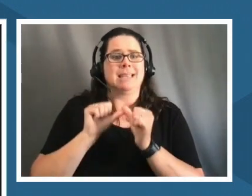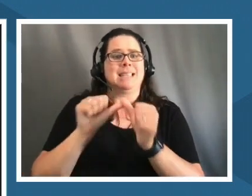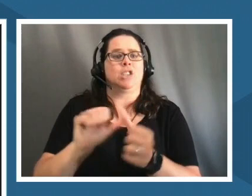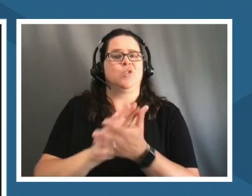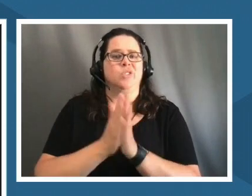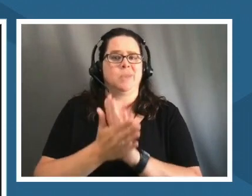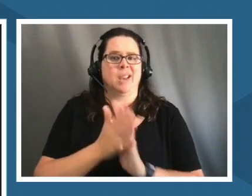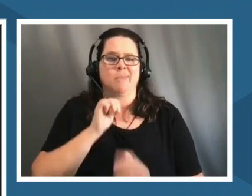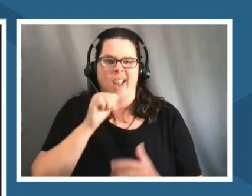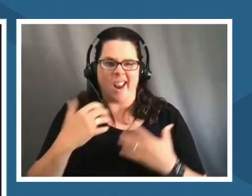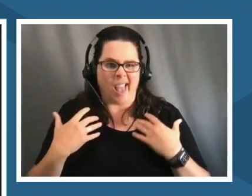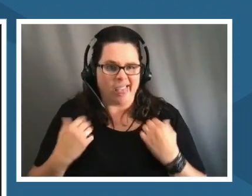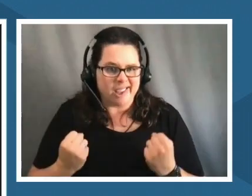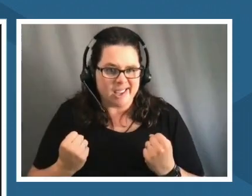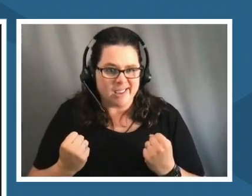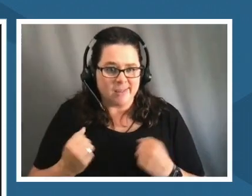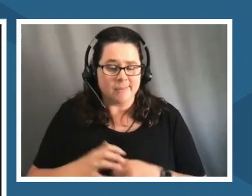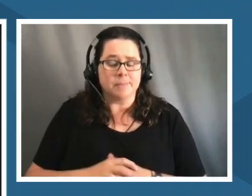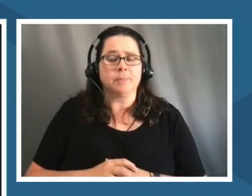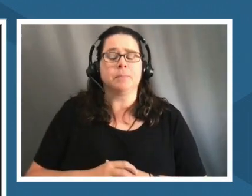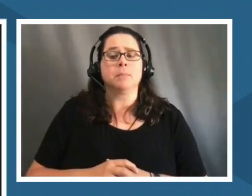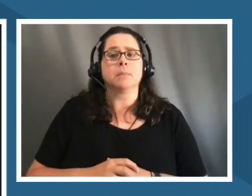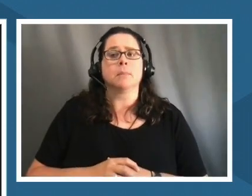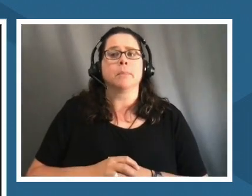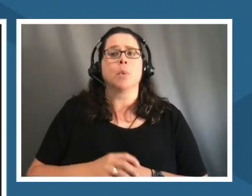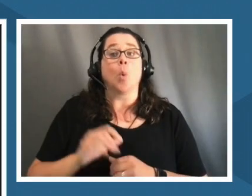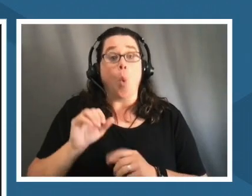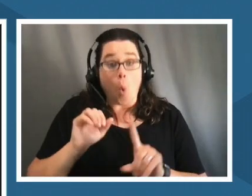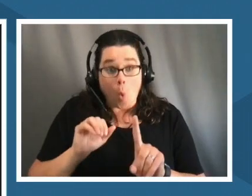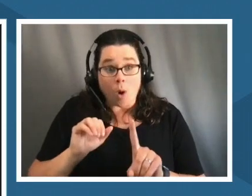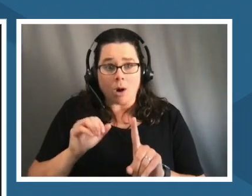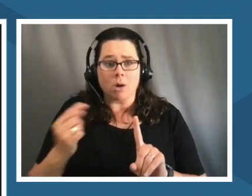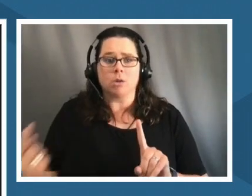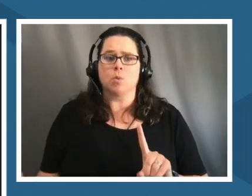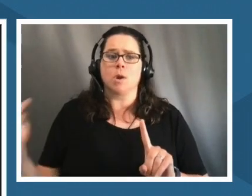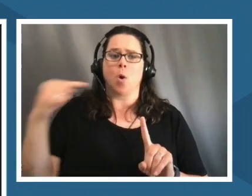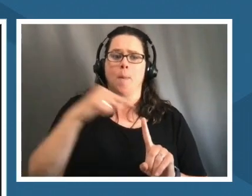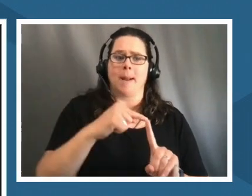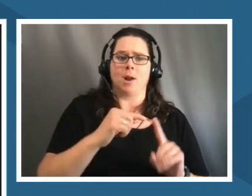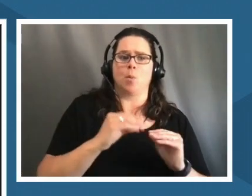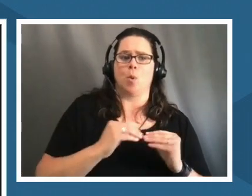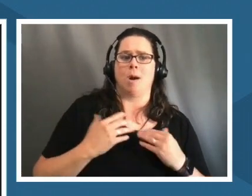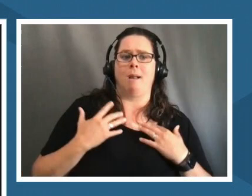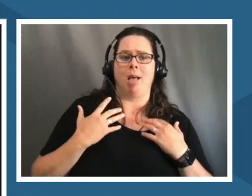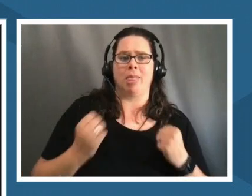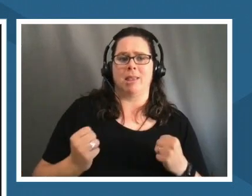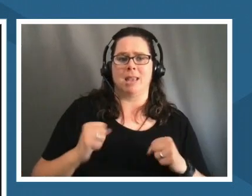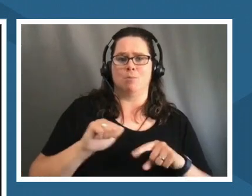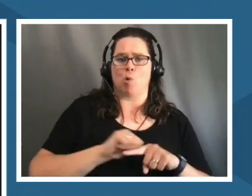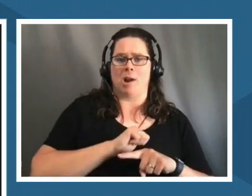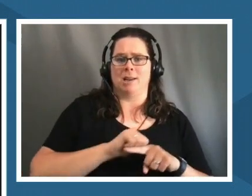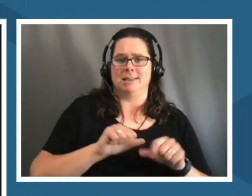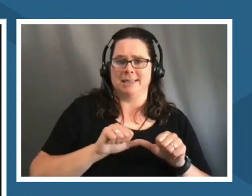or do we revert back to those healthy practices that keep our